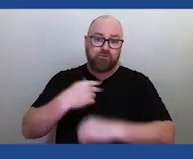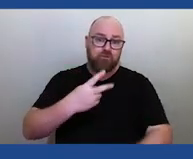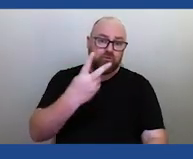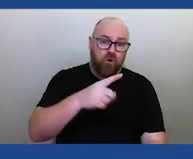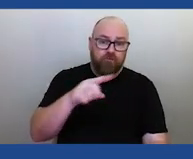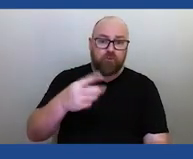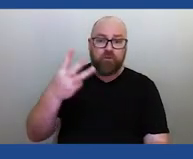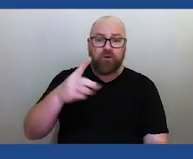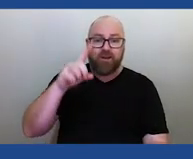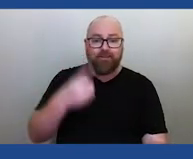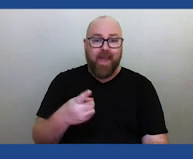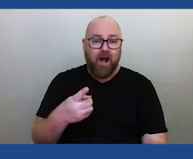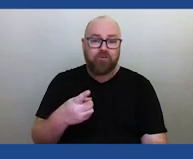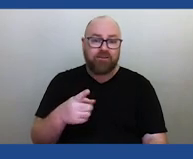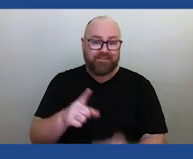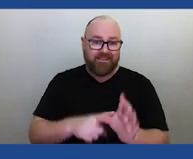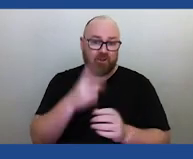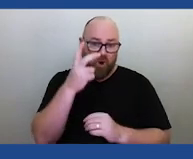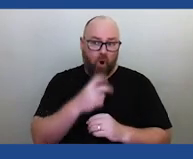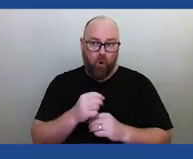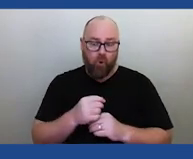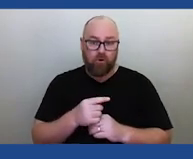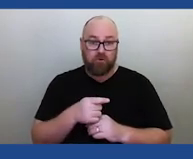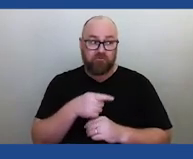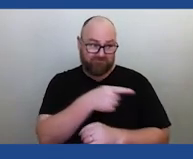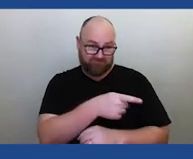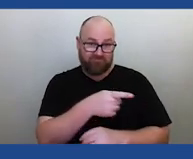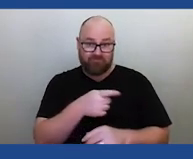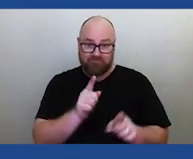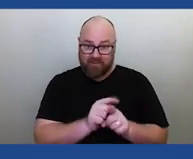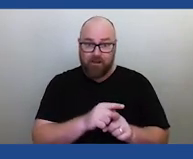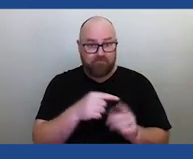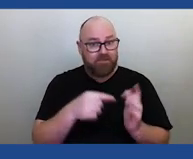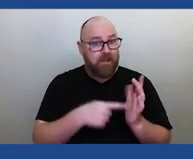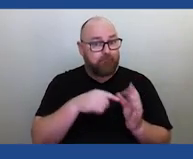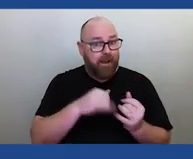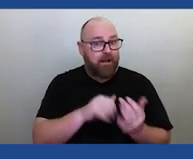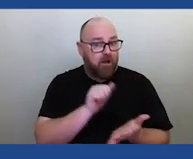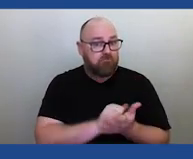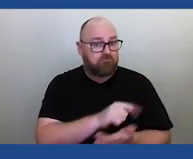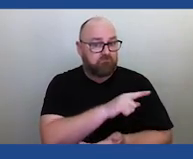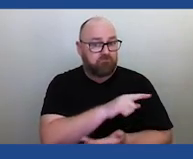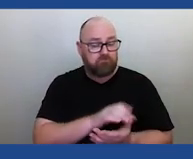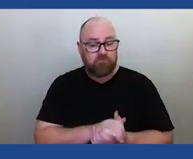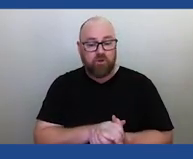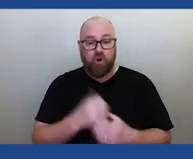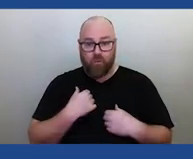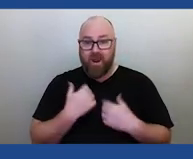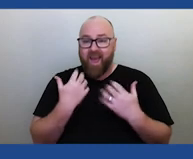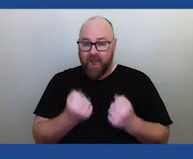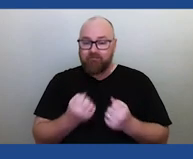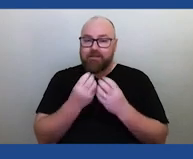such as is the case for Tasmania. So there are going to be areas that we don't quite understand as much about.